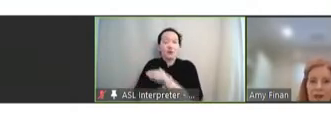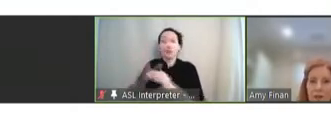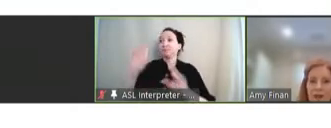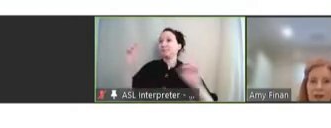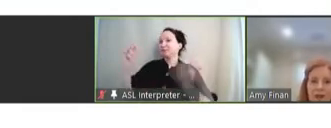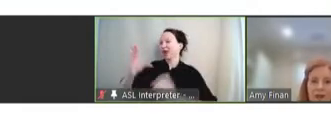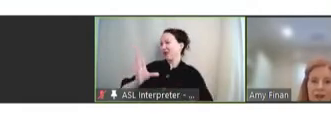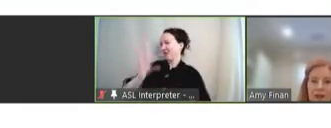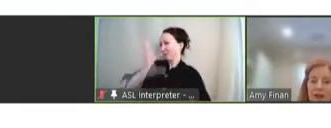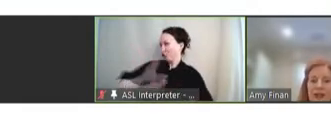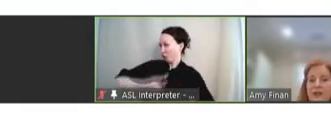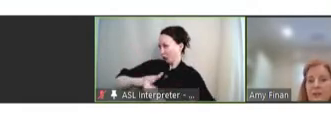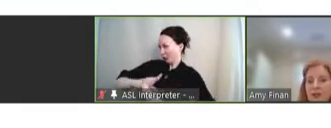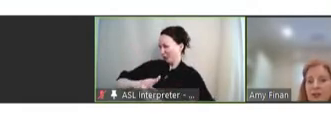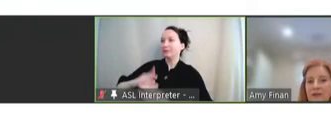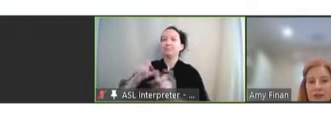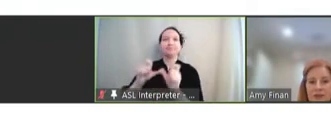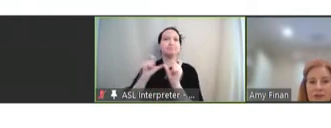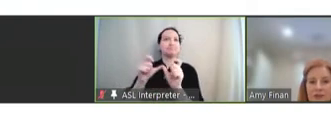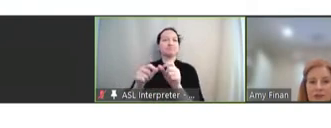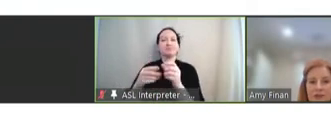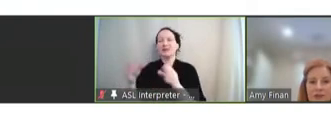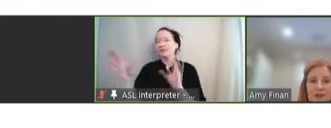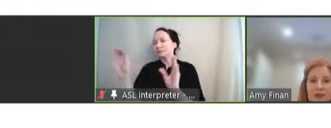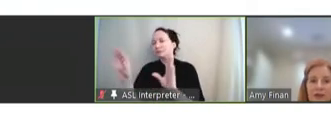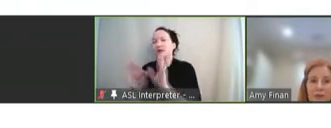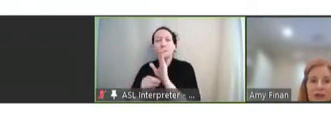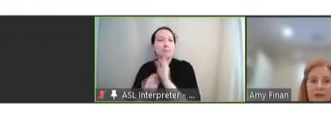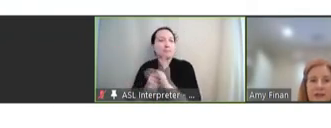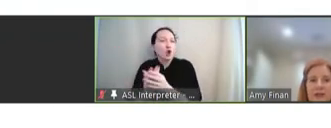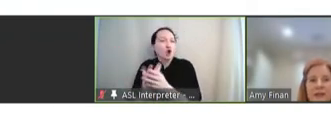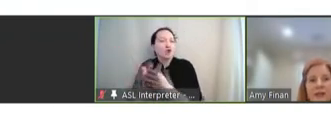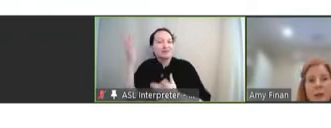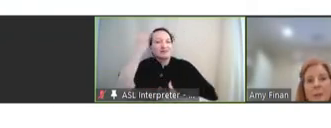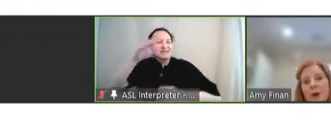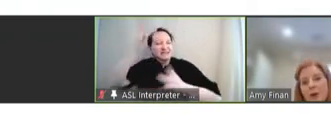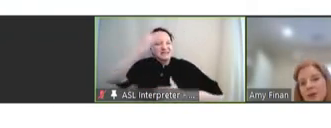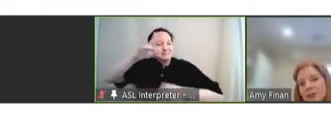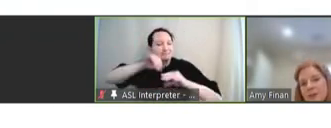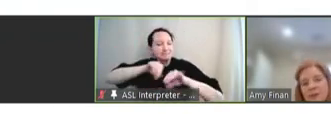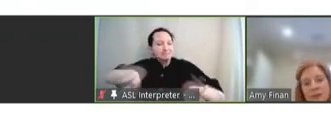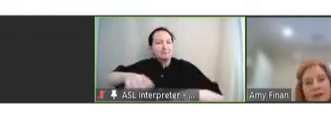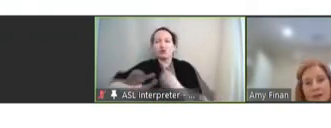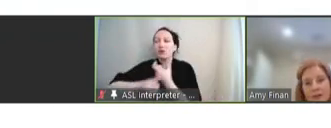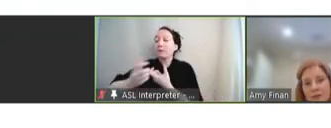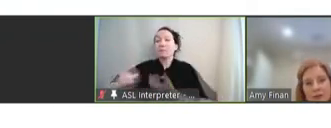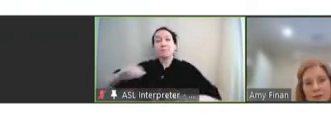global health security against emerging infectious diseases and threats. Partnerships play a critical